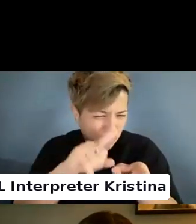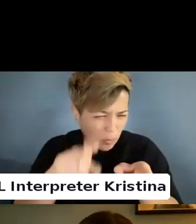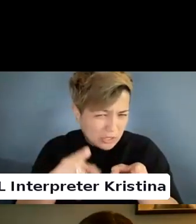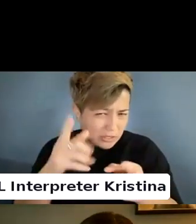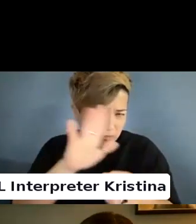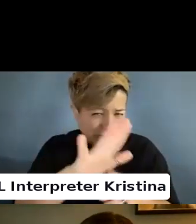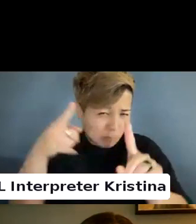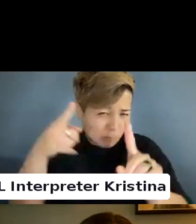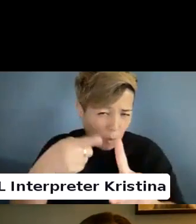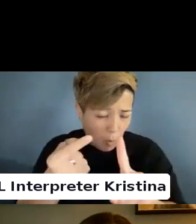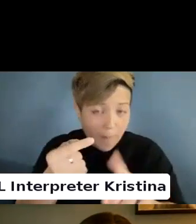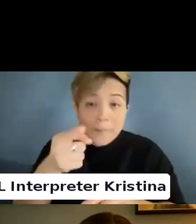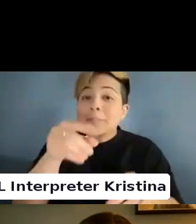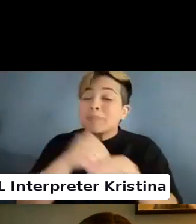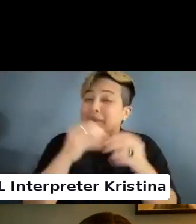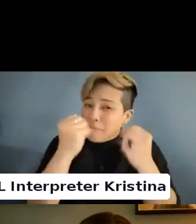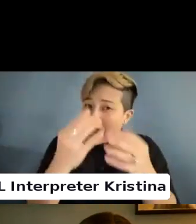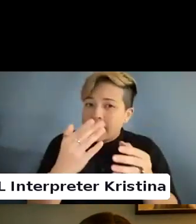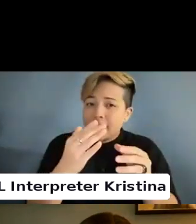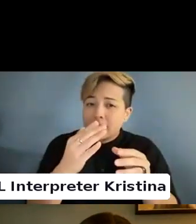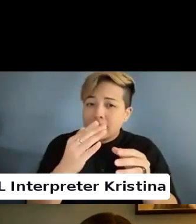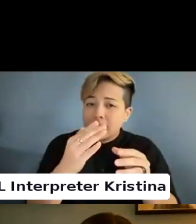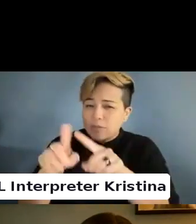Is that in many ways?